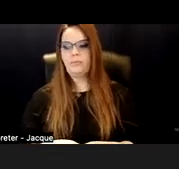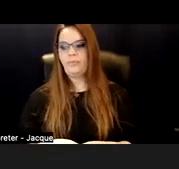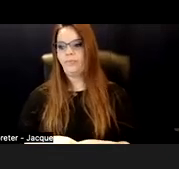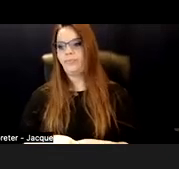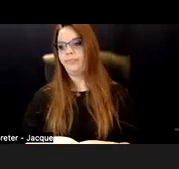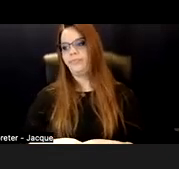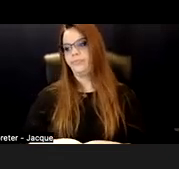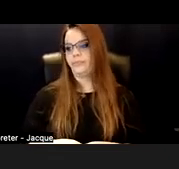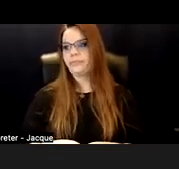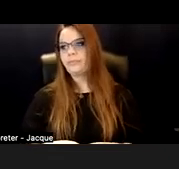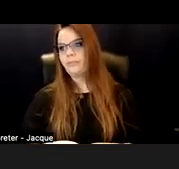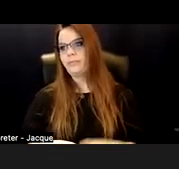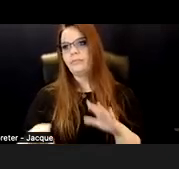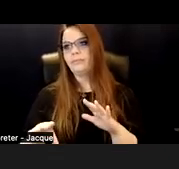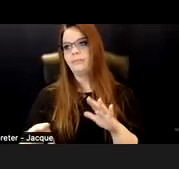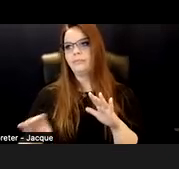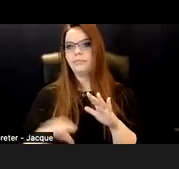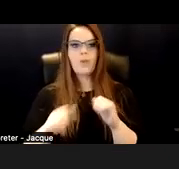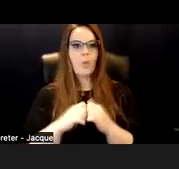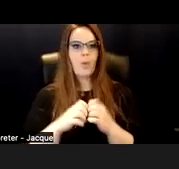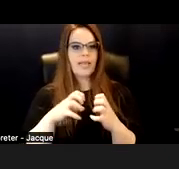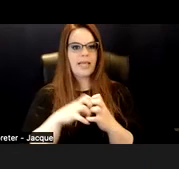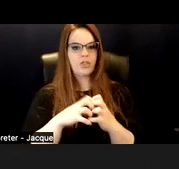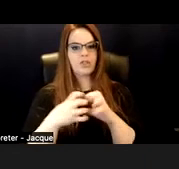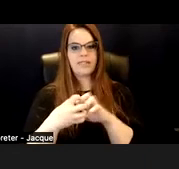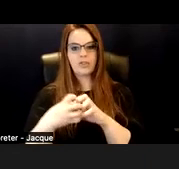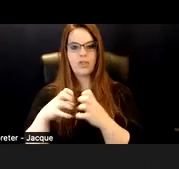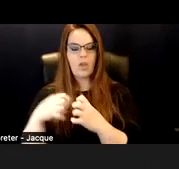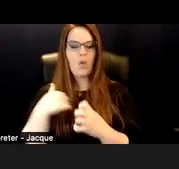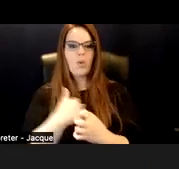So basically like with intersectionality, we want to be thinking about the role of power and privilege